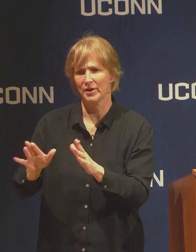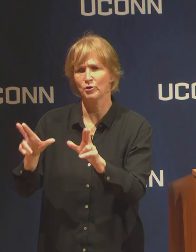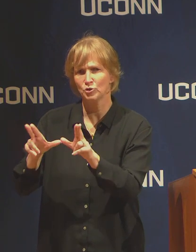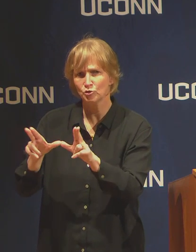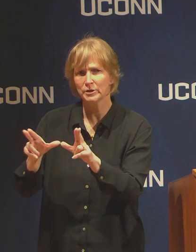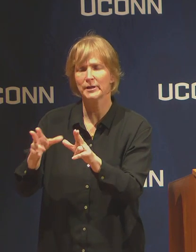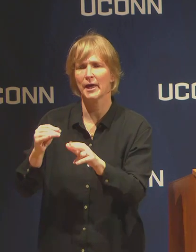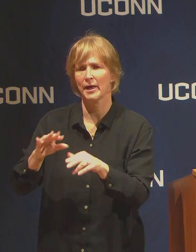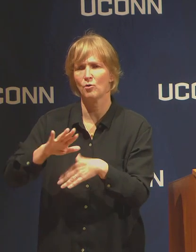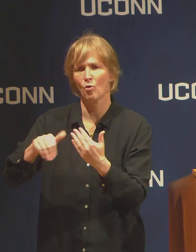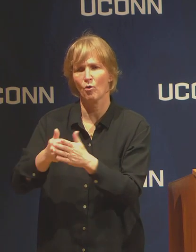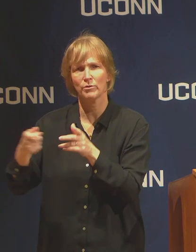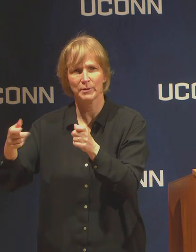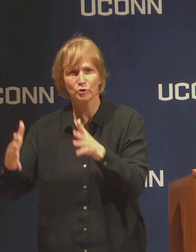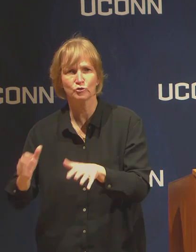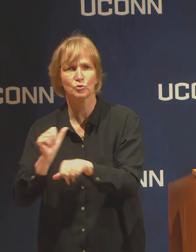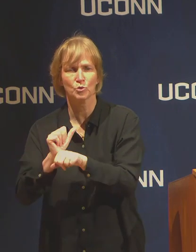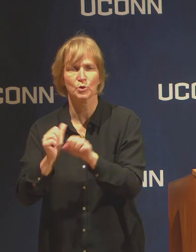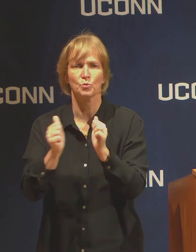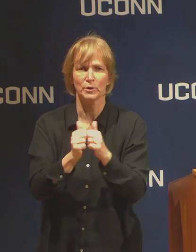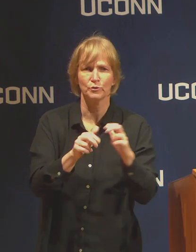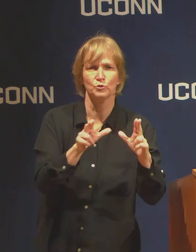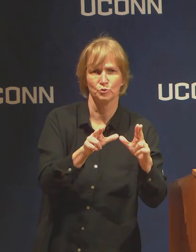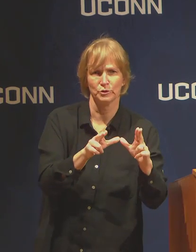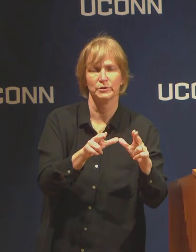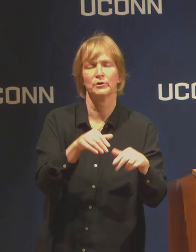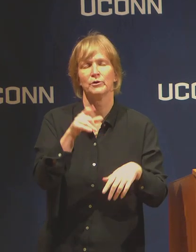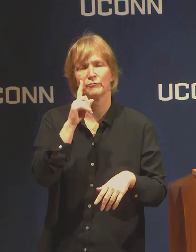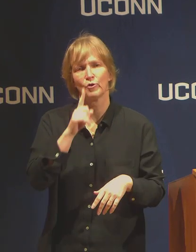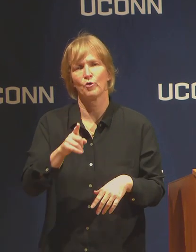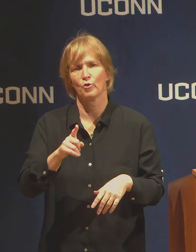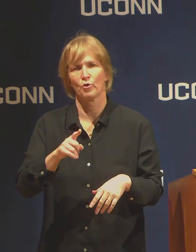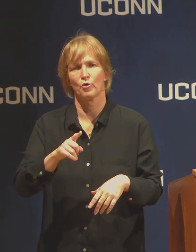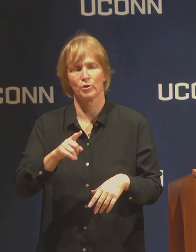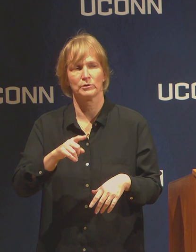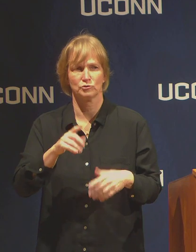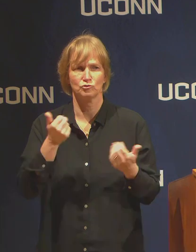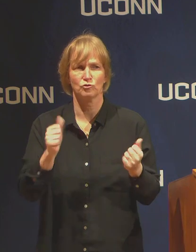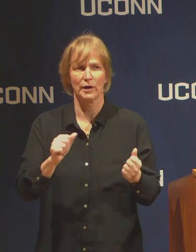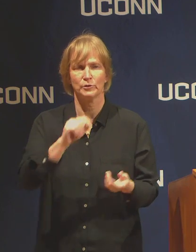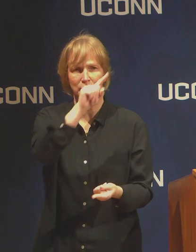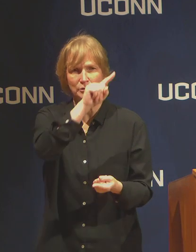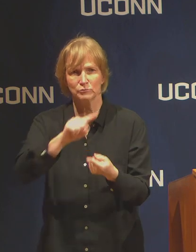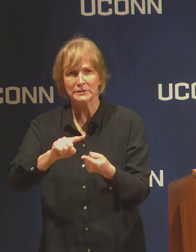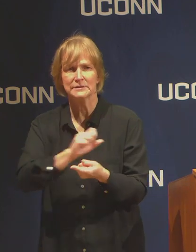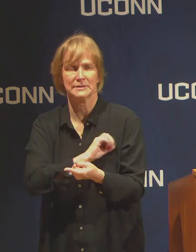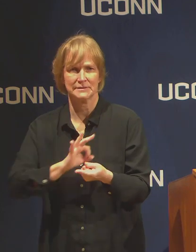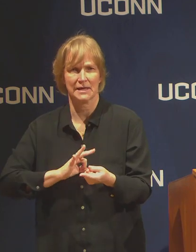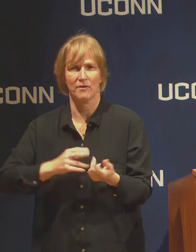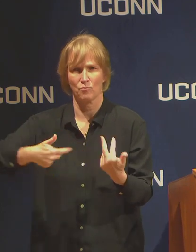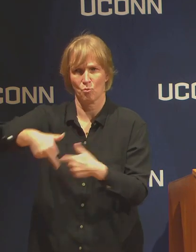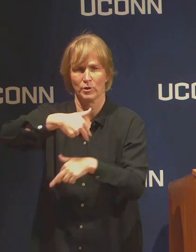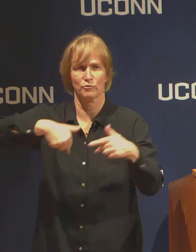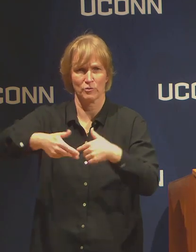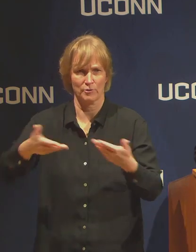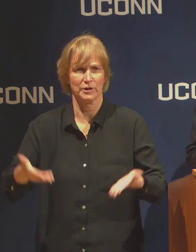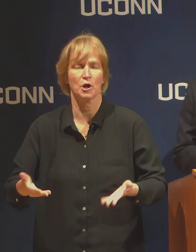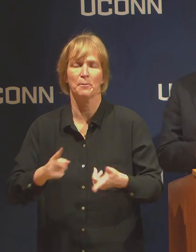is working with the union on a reduction in staff to meet our current needs. This question is based on